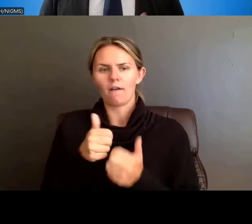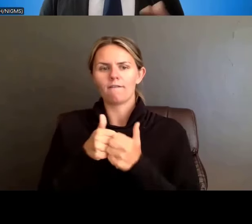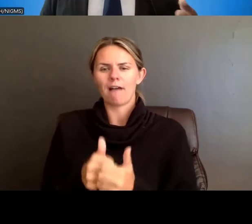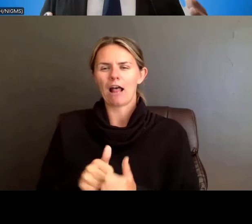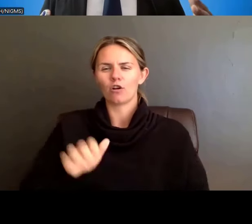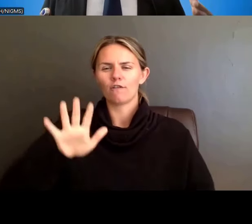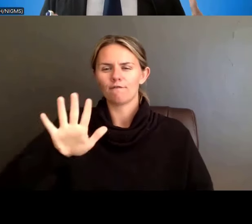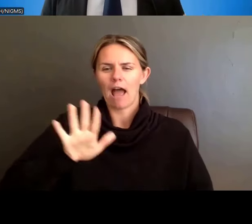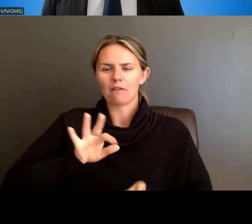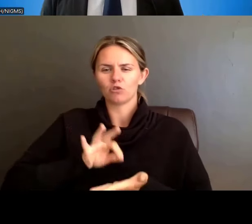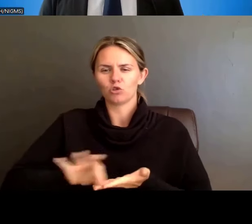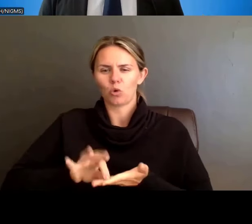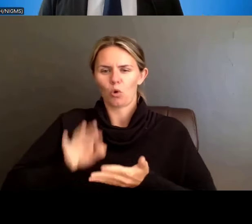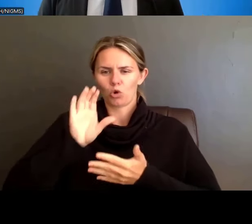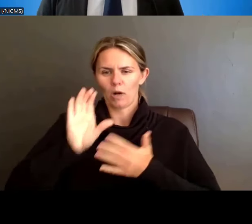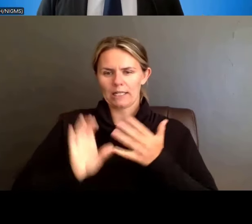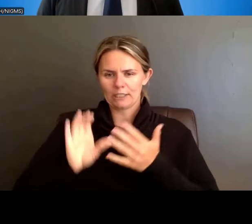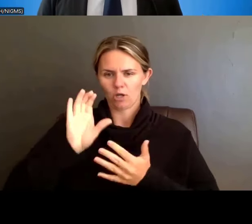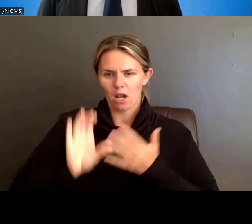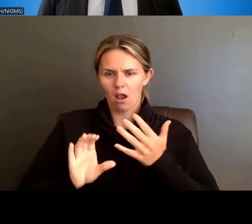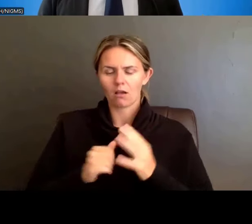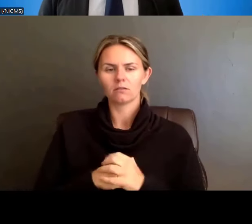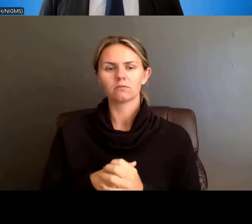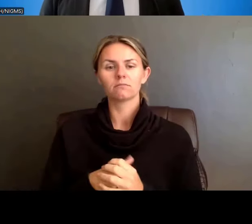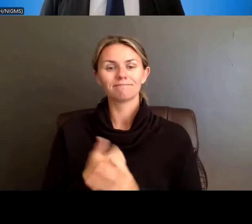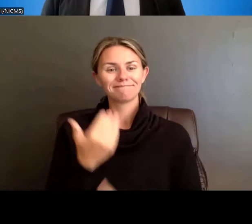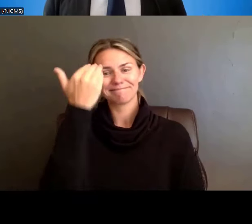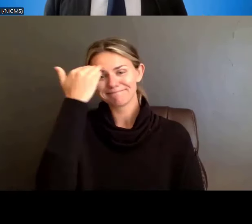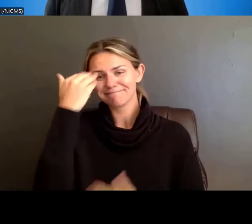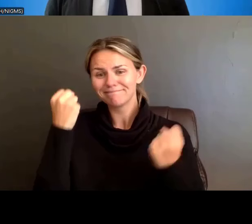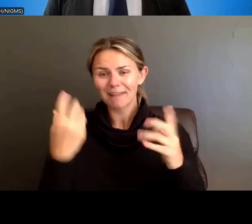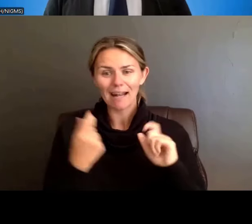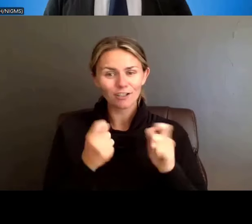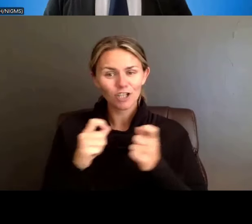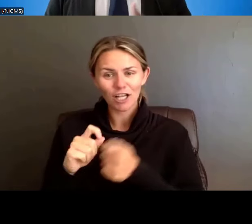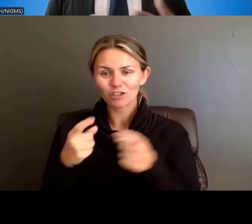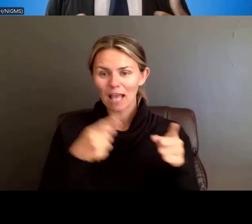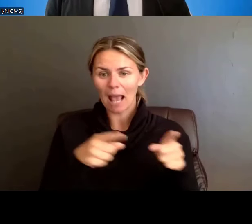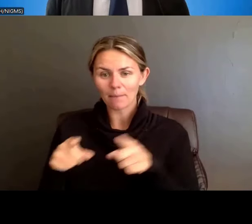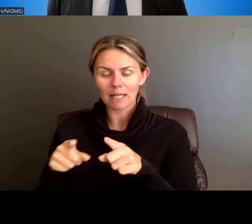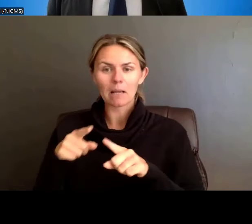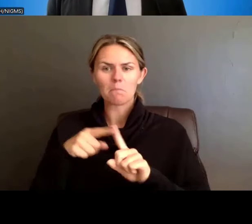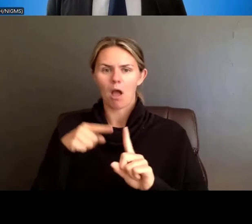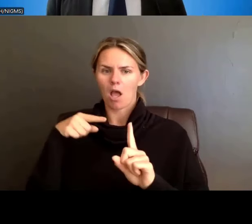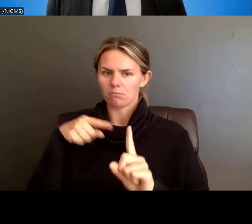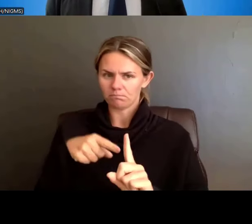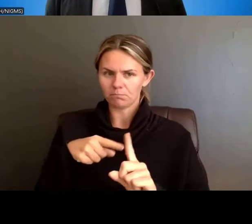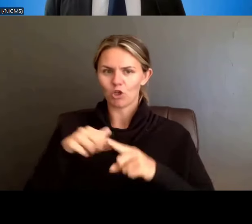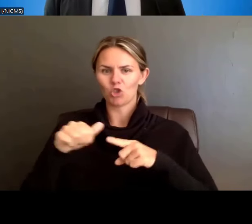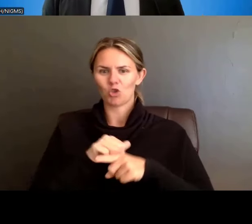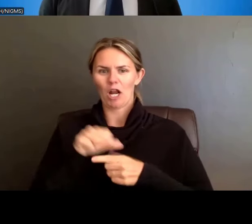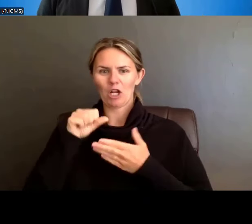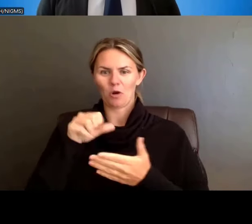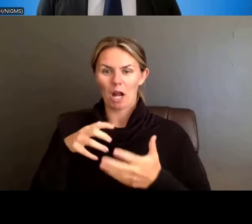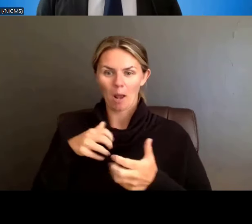we know there are a lot of changings happening, but training grant application updates are not part of the simplifying review efforts. So, if you've seen that for fellowships